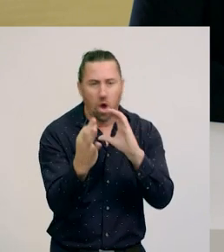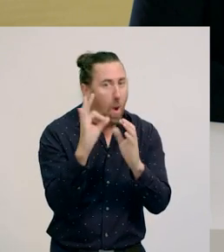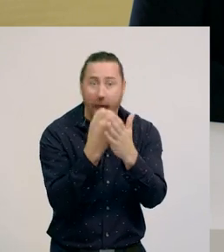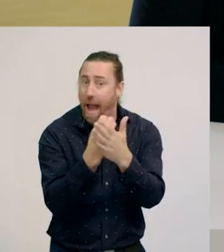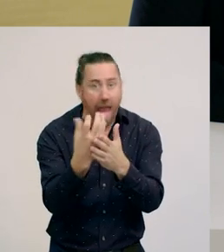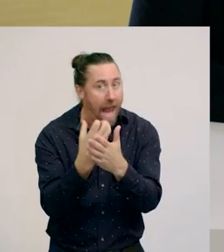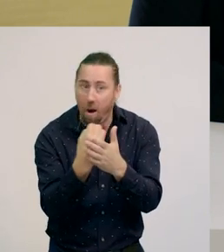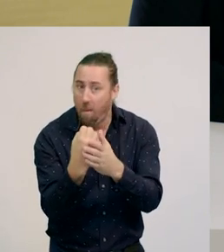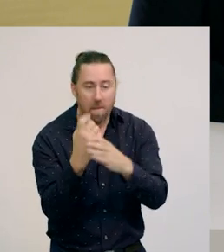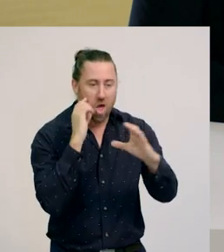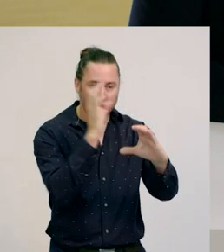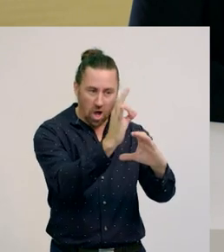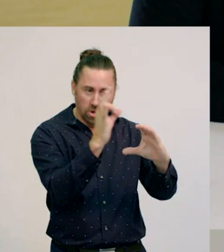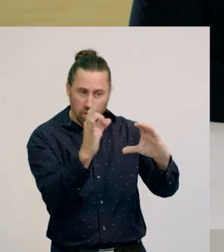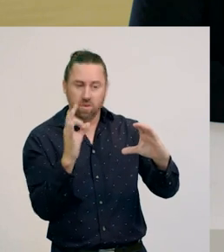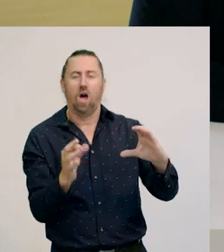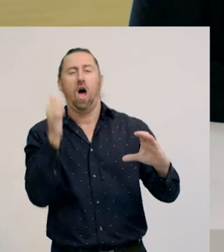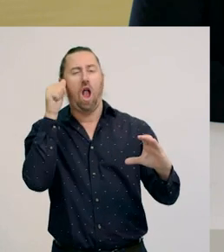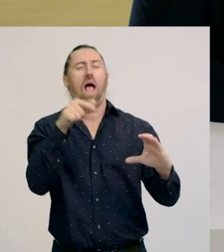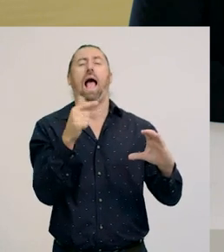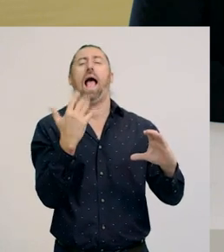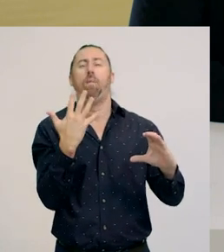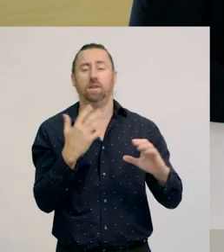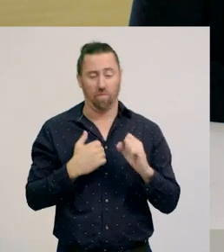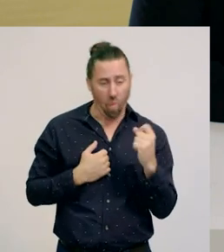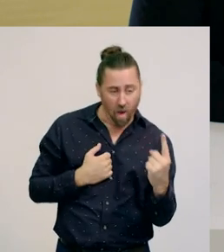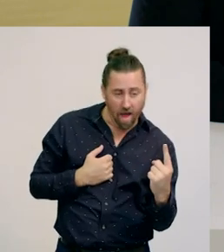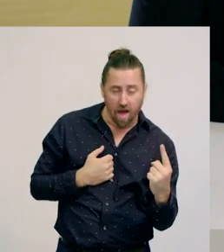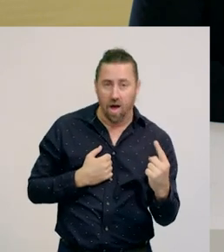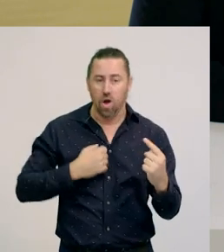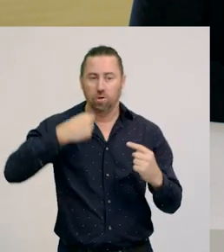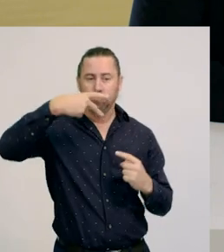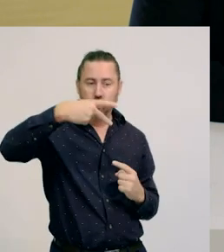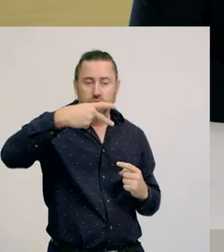These dots represent the numerals 1 through to 6.